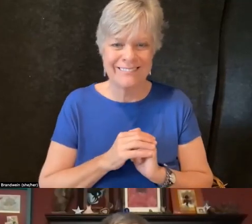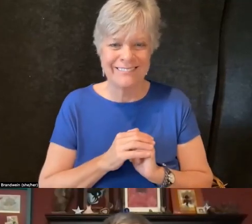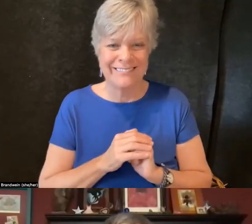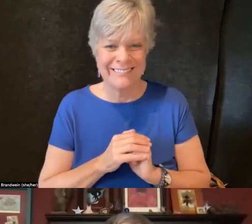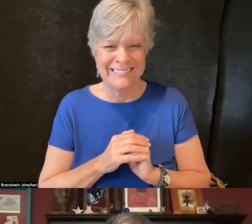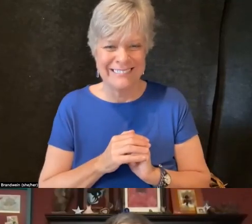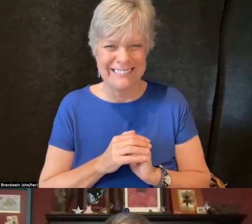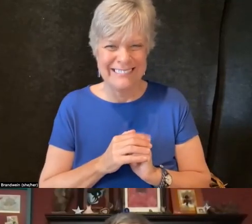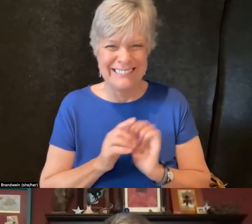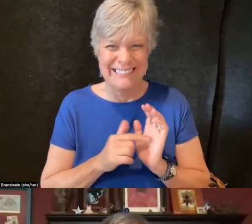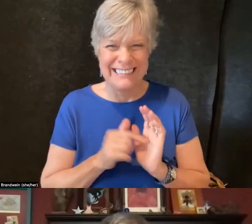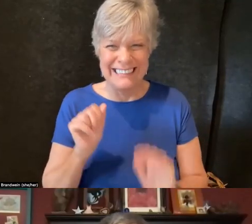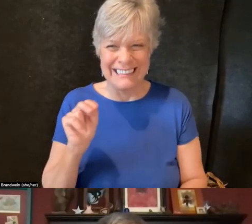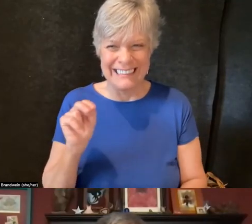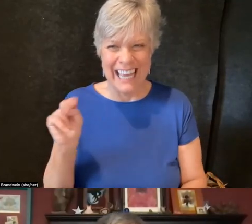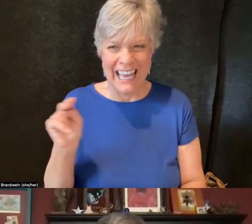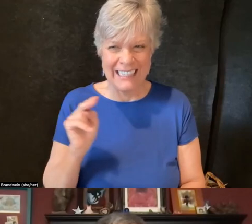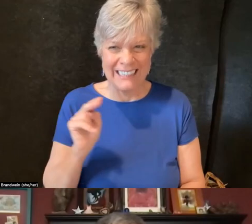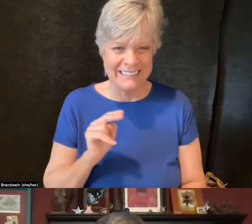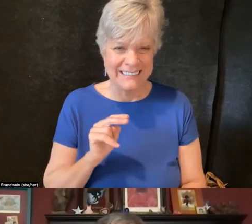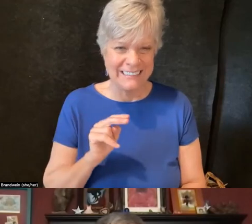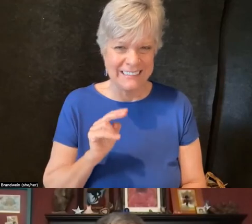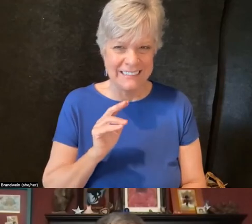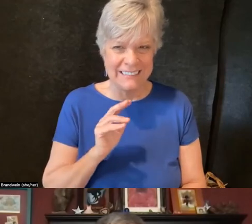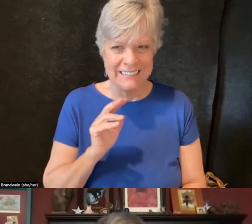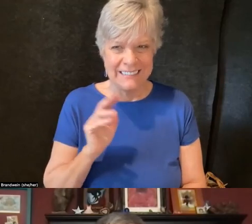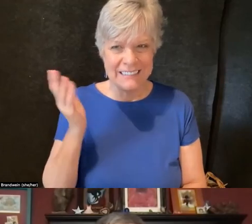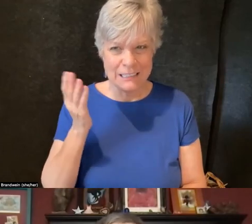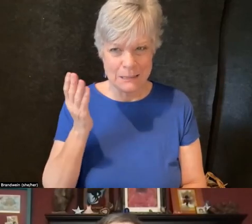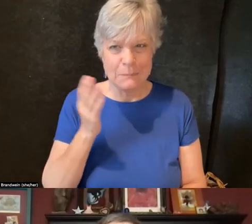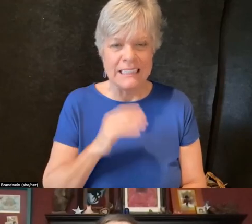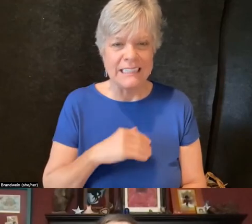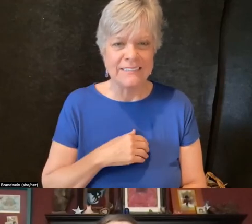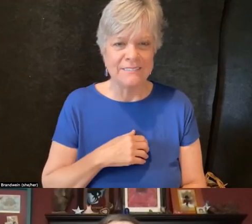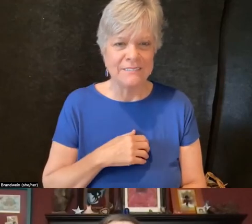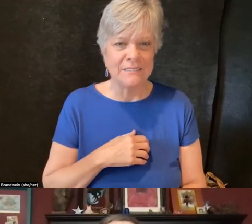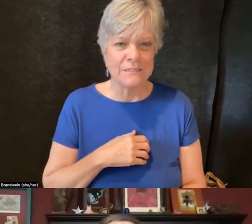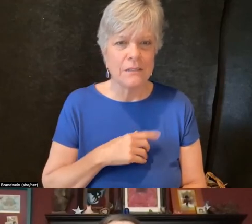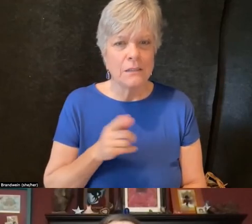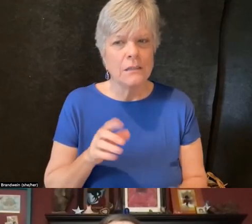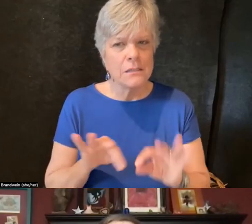This is Ann speaking. I think that's such an important question, Diane,